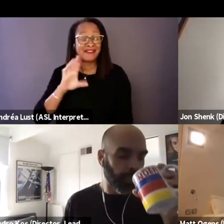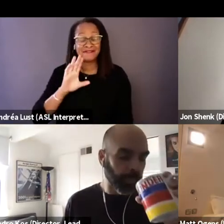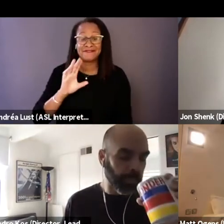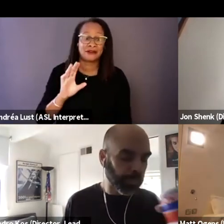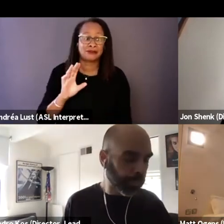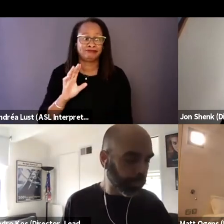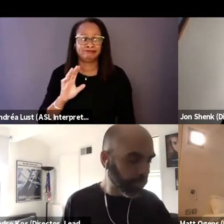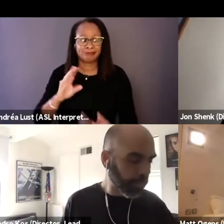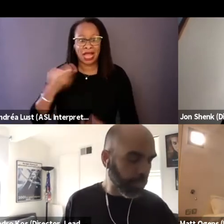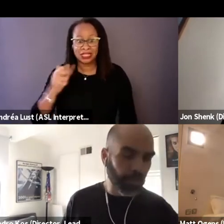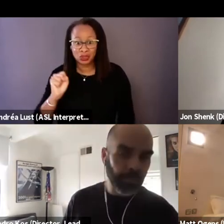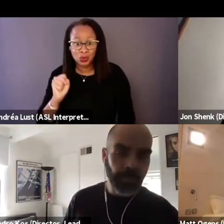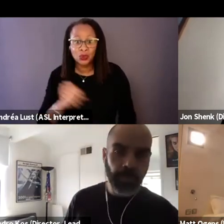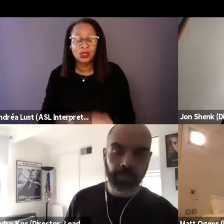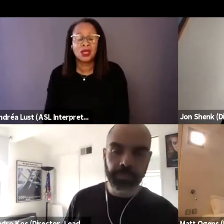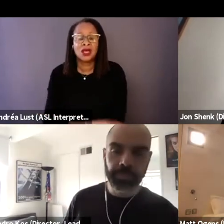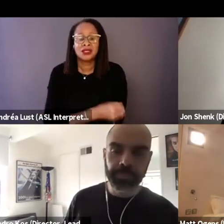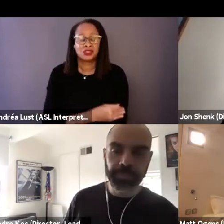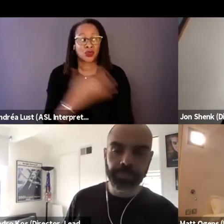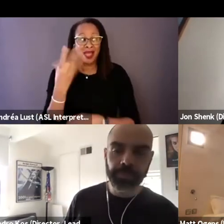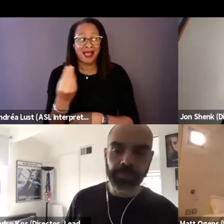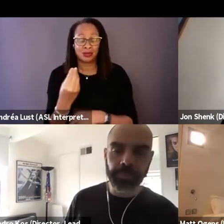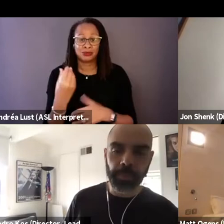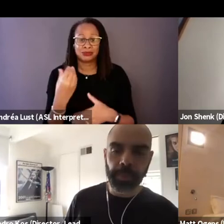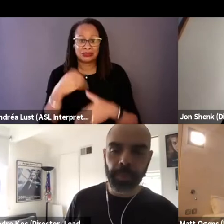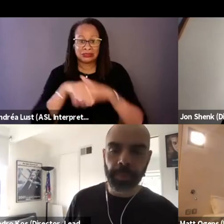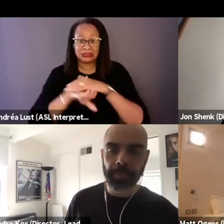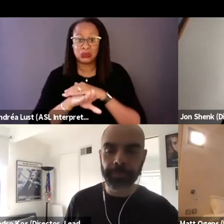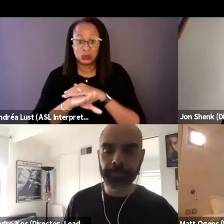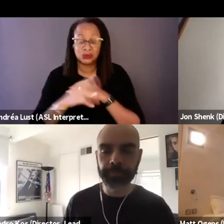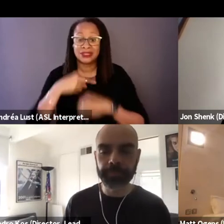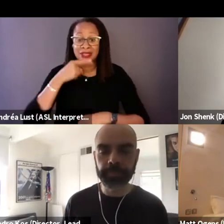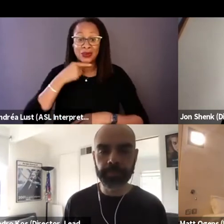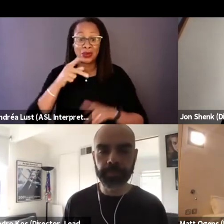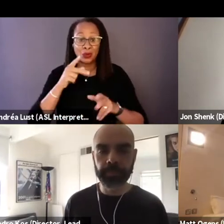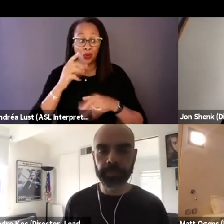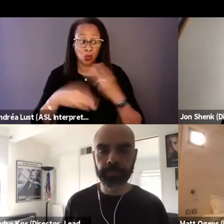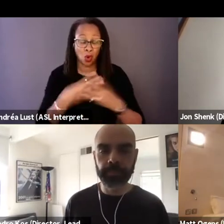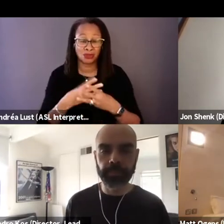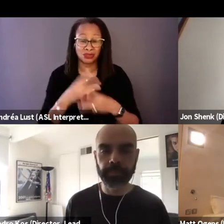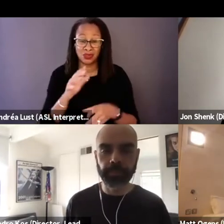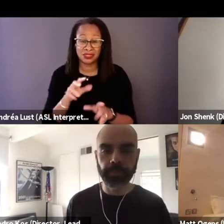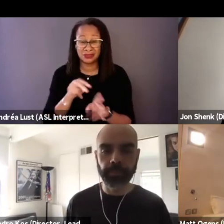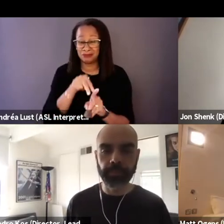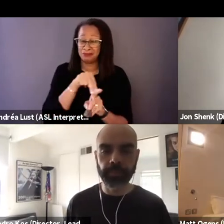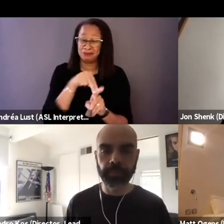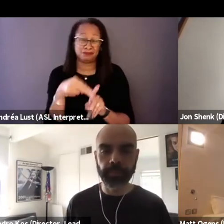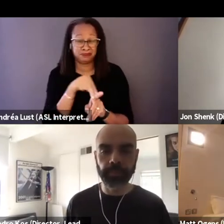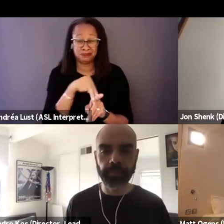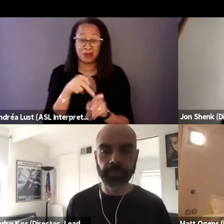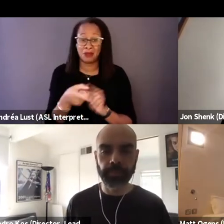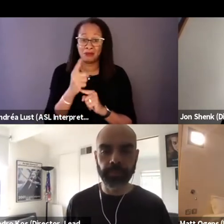so it's a really pivotal coming of age moment. So basically every year I'd have to recast